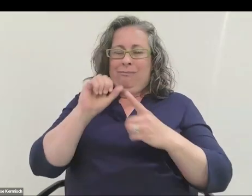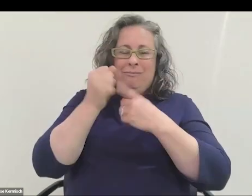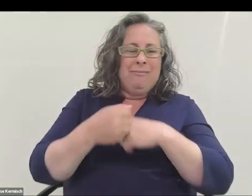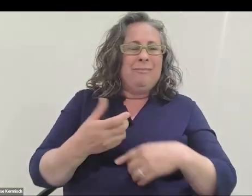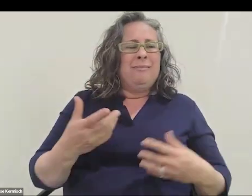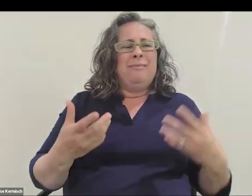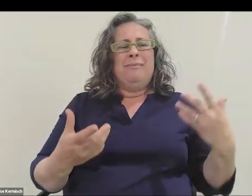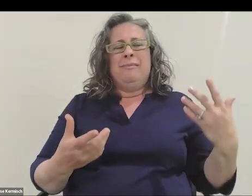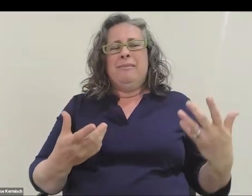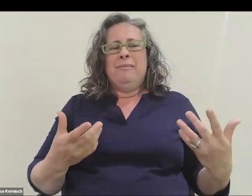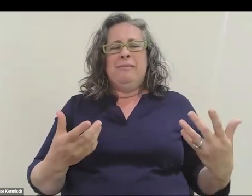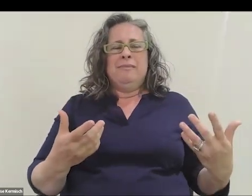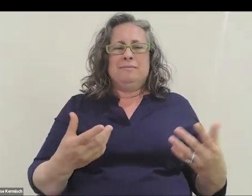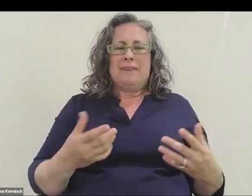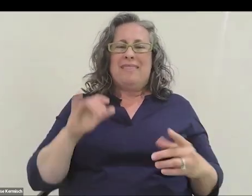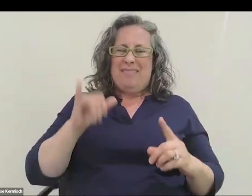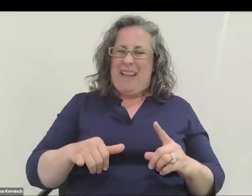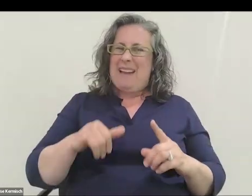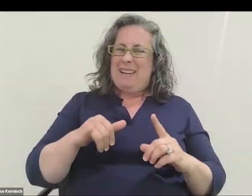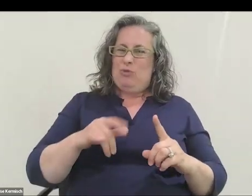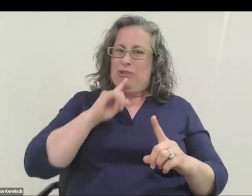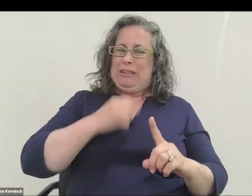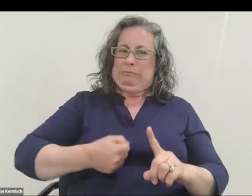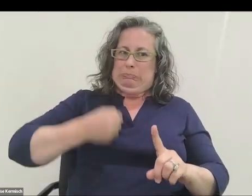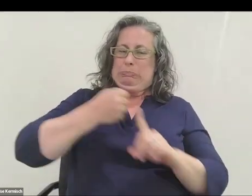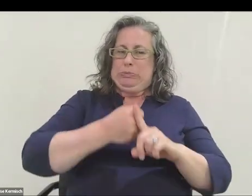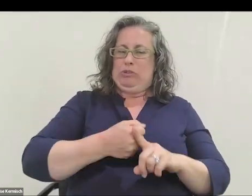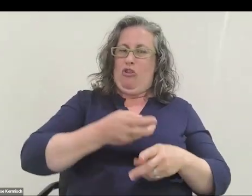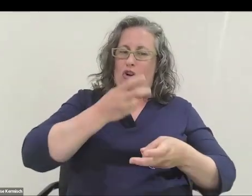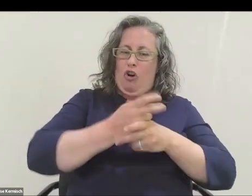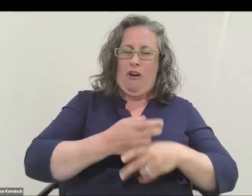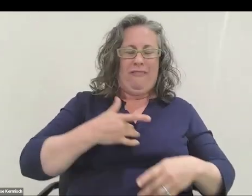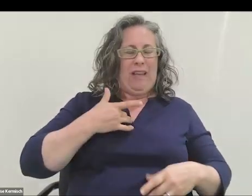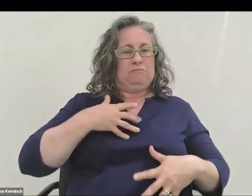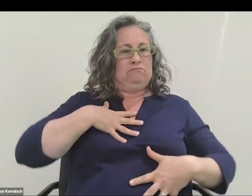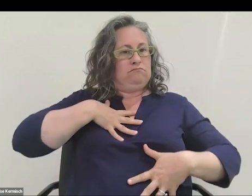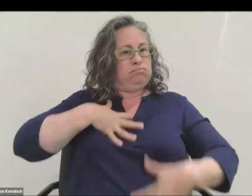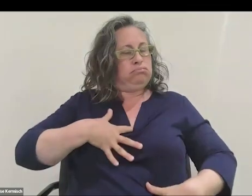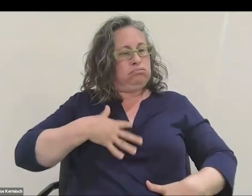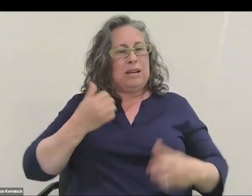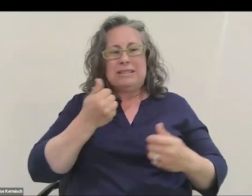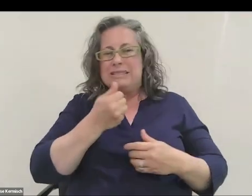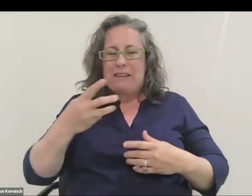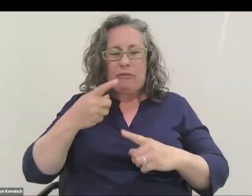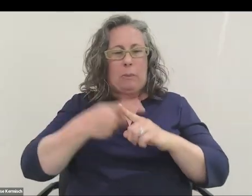I remember it really hit me hard that event. I remember being really depressed for many months thinking I just need